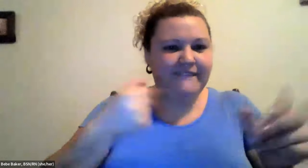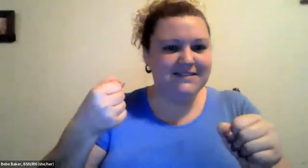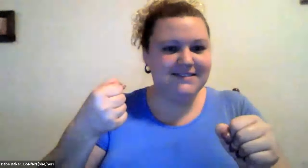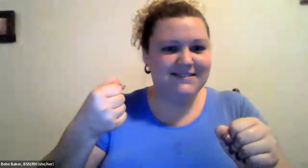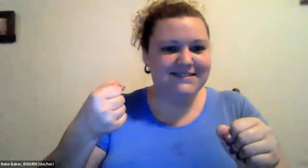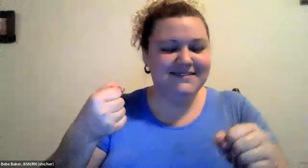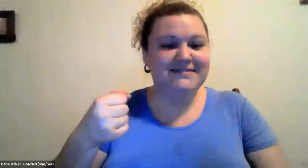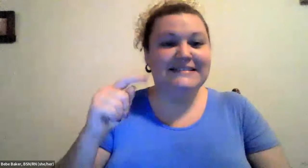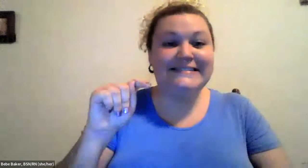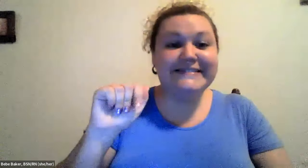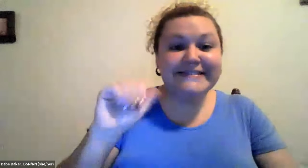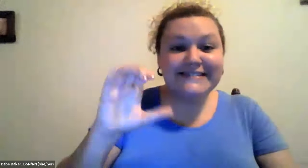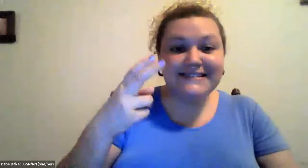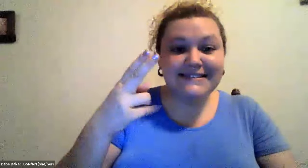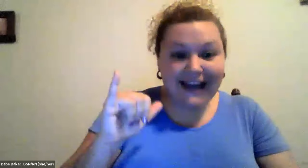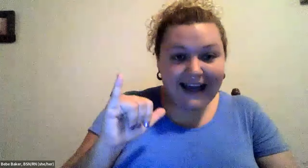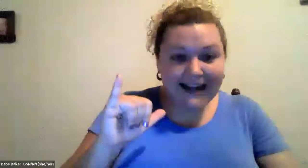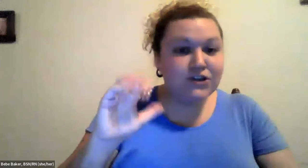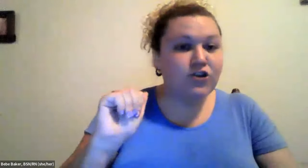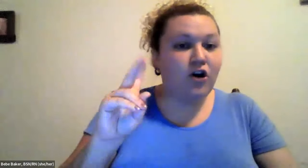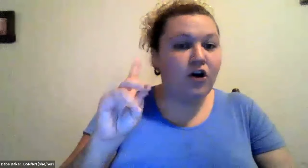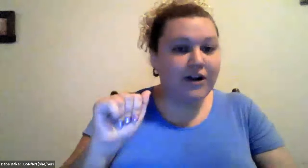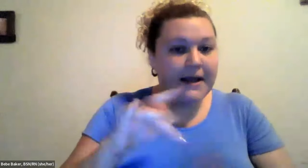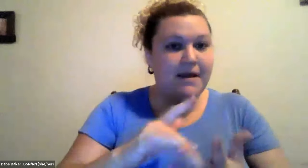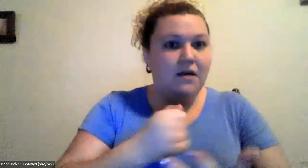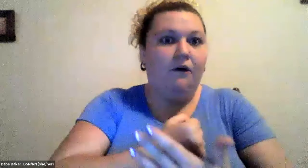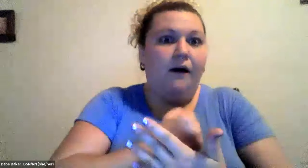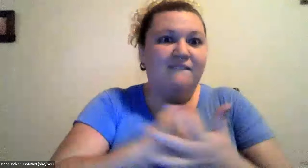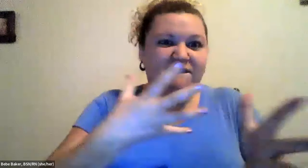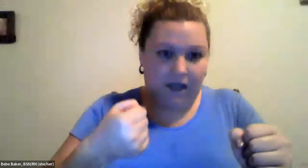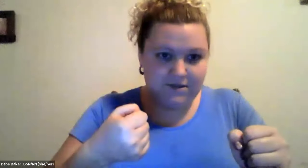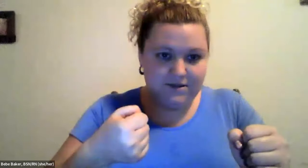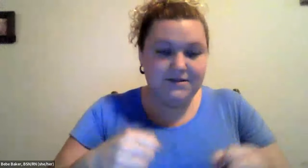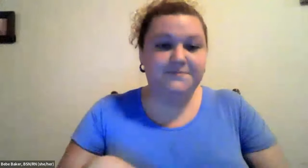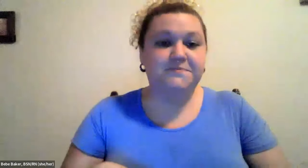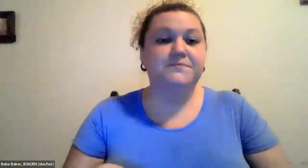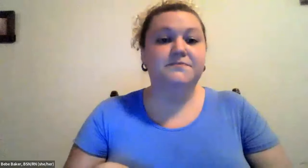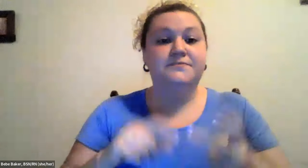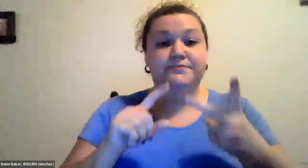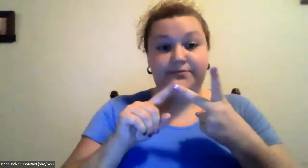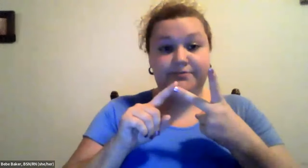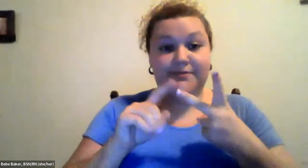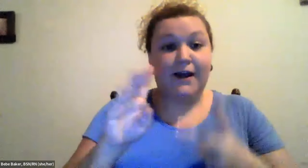Cristine Saunders: So tacky means fast so tacky Korea means your heart is beating really quickly.